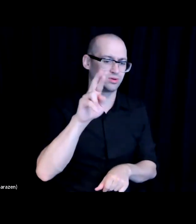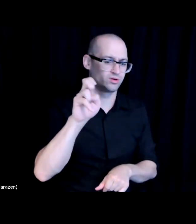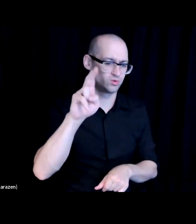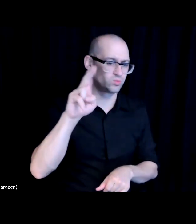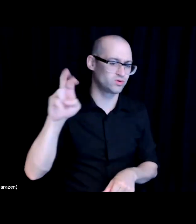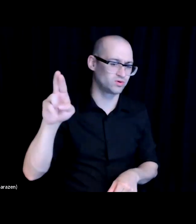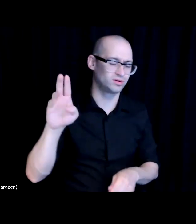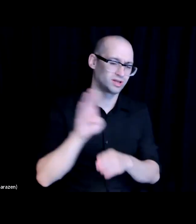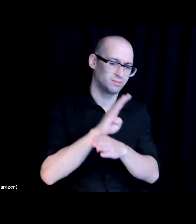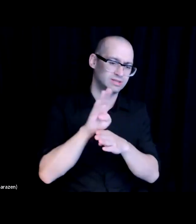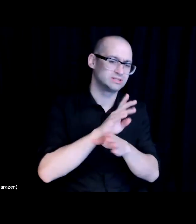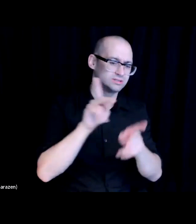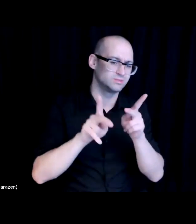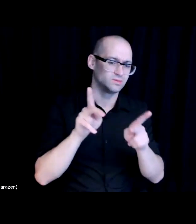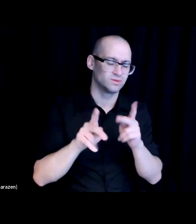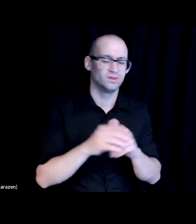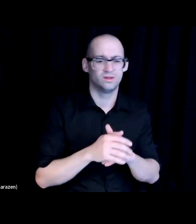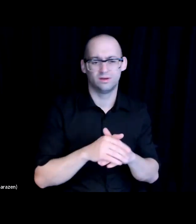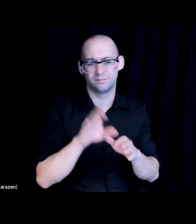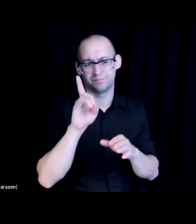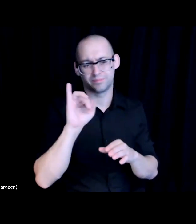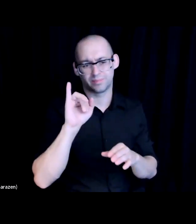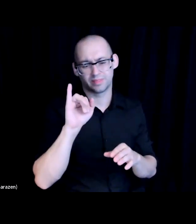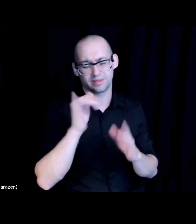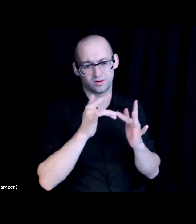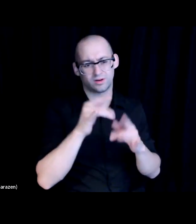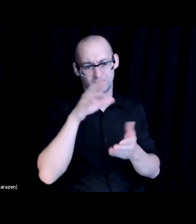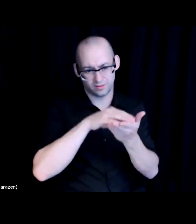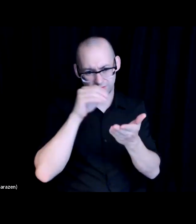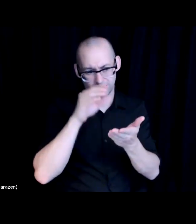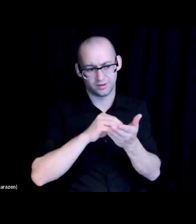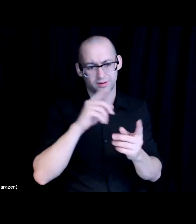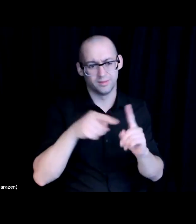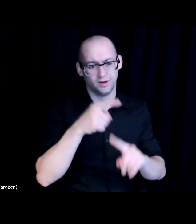So even to do the first 2 pieces and the Bitwise apprenticeship, program one key distinction